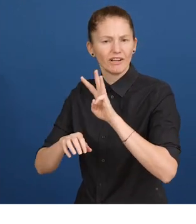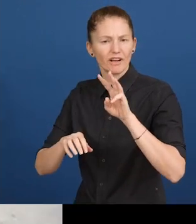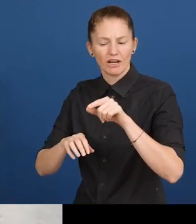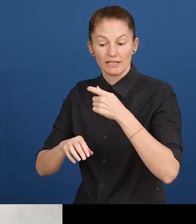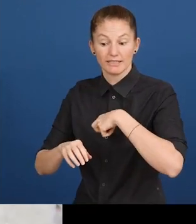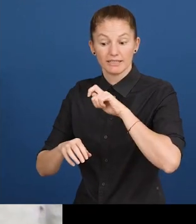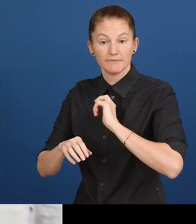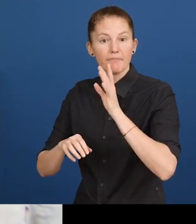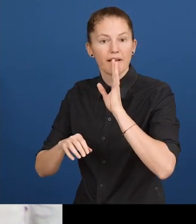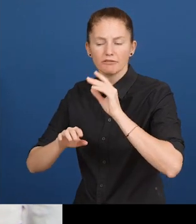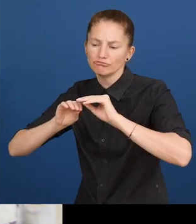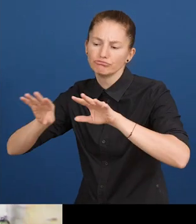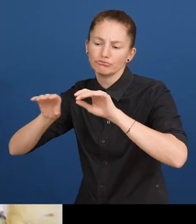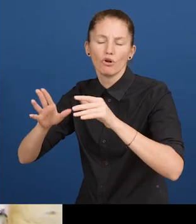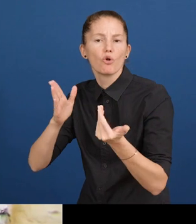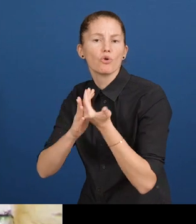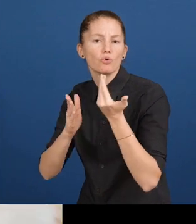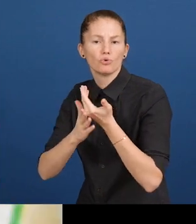Planeta Fácil is a Spanish online news site for people with intellectual